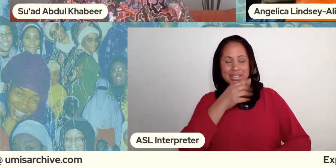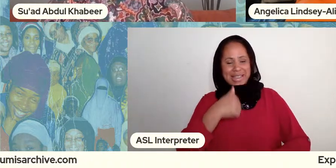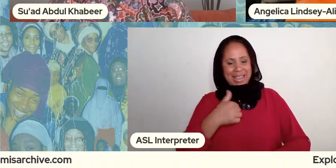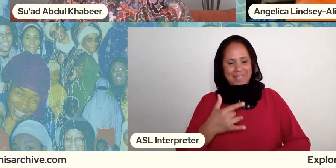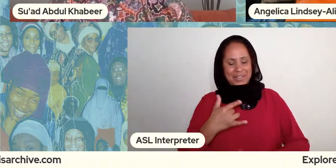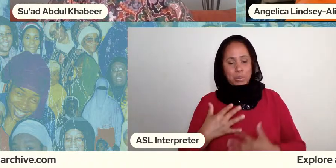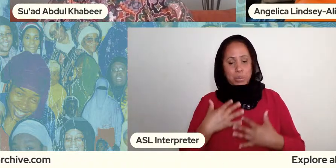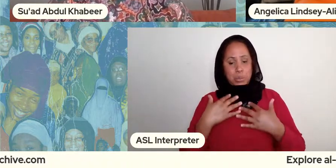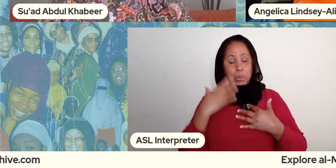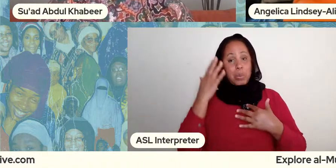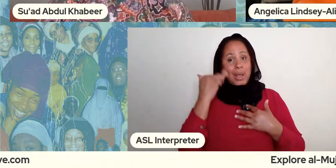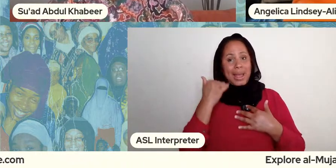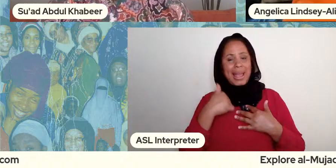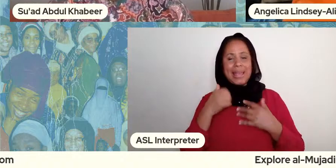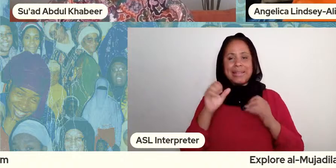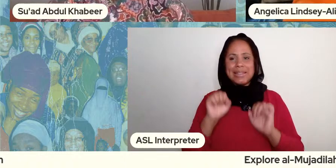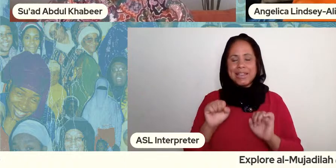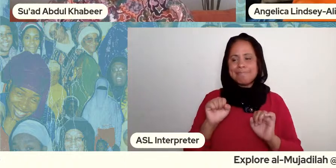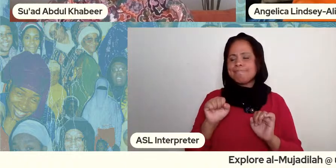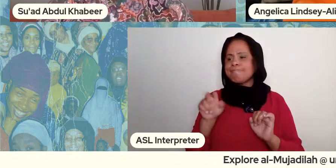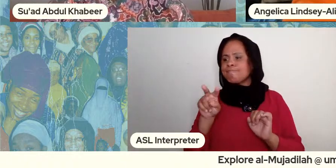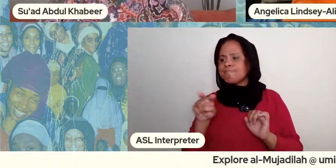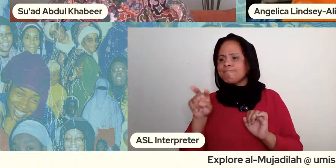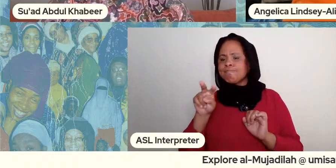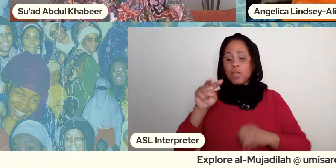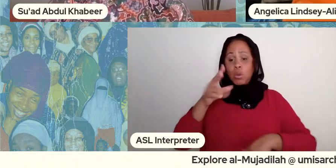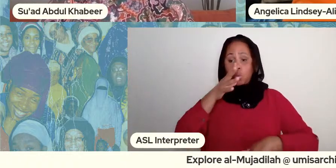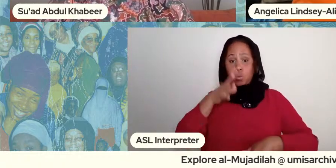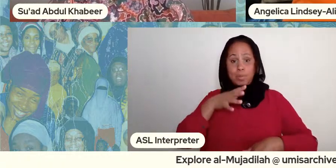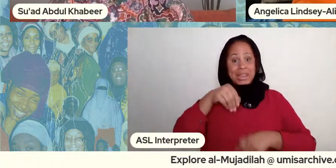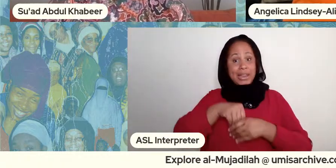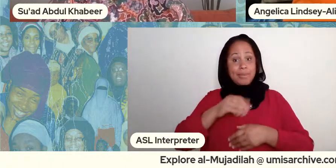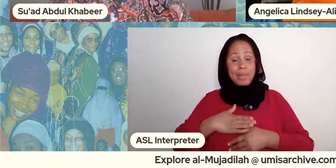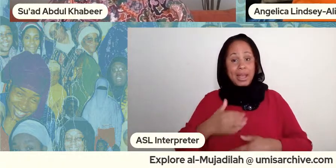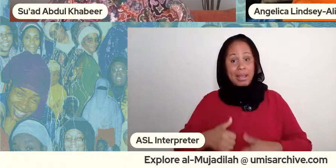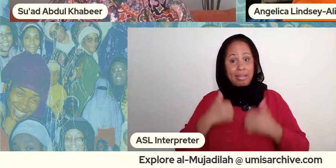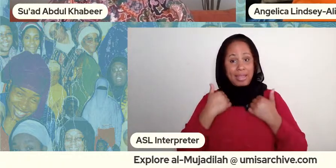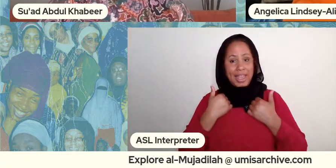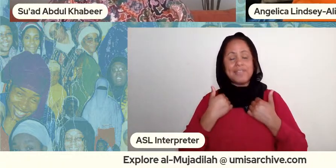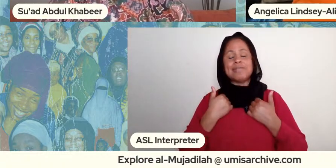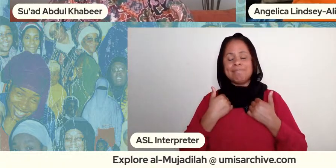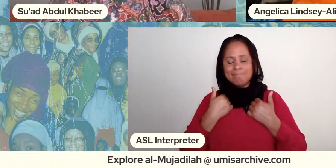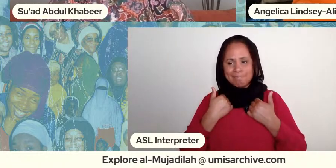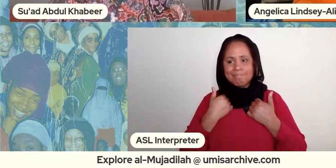women in my own life um even the faceless women that i interact with through my work who you know